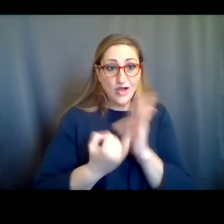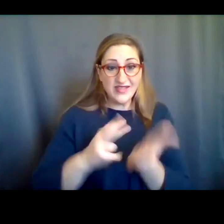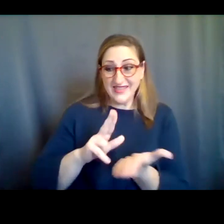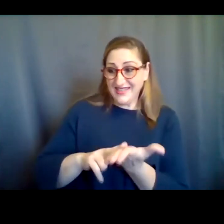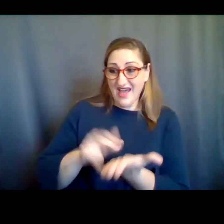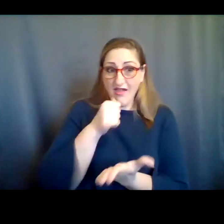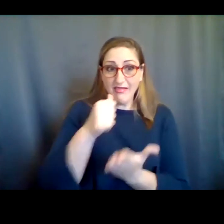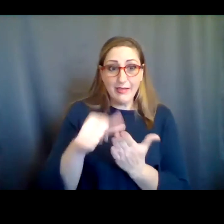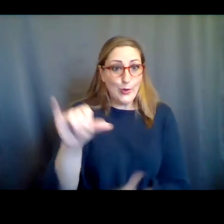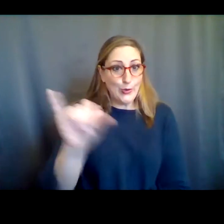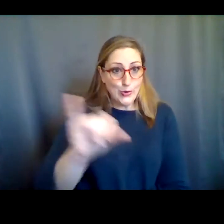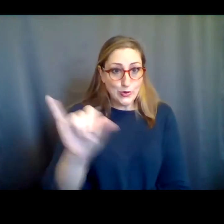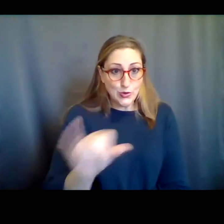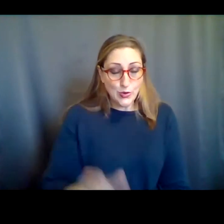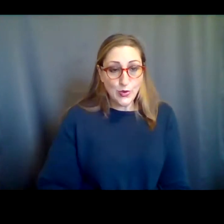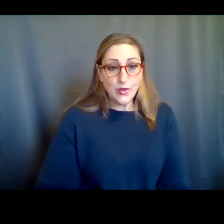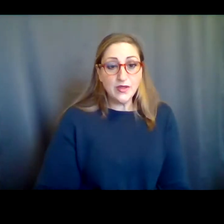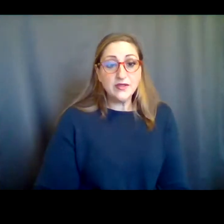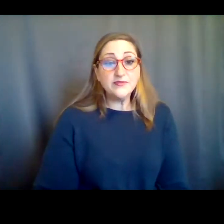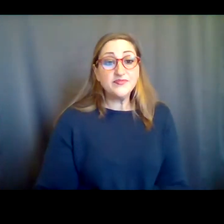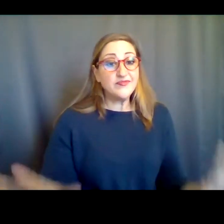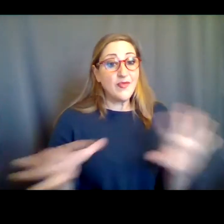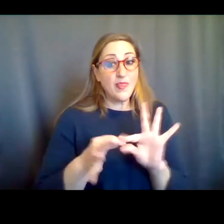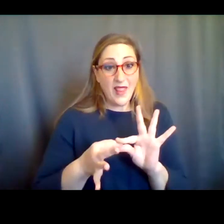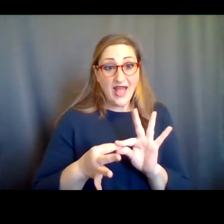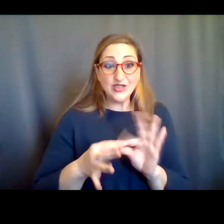on letter as well. So we'll drop links to that.